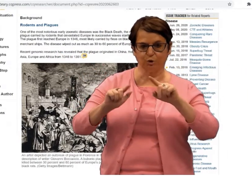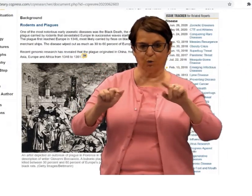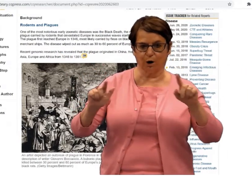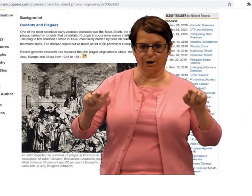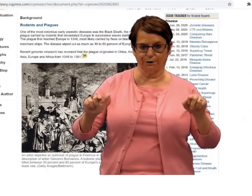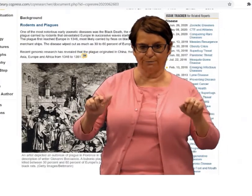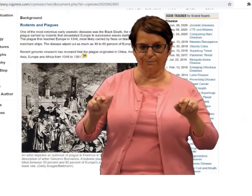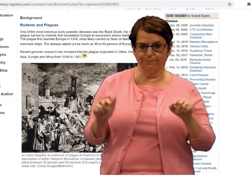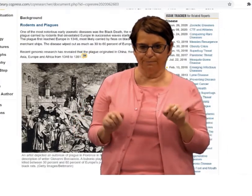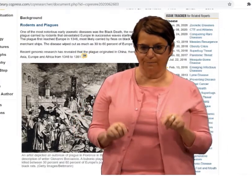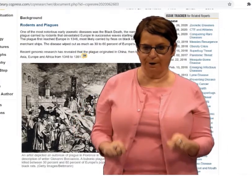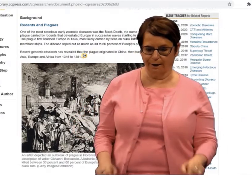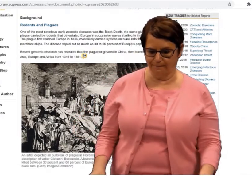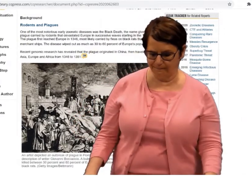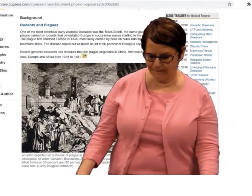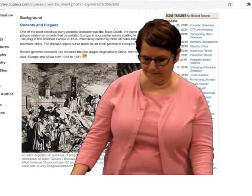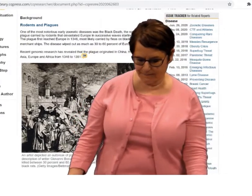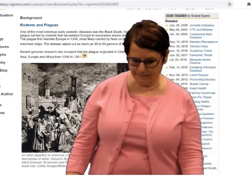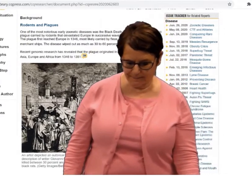the background of the topic, and more.